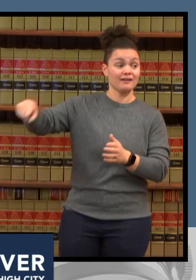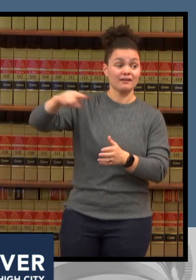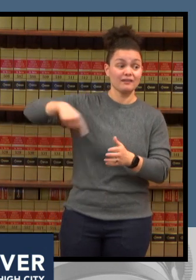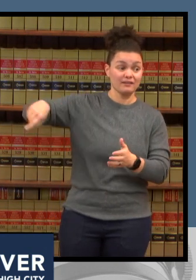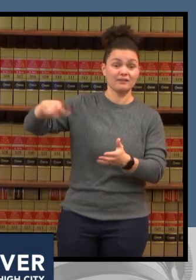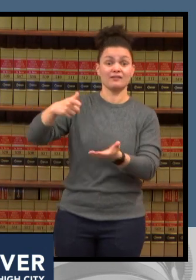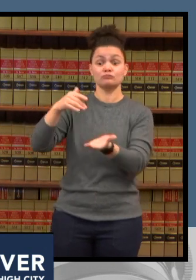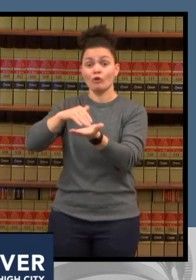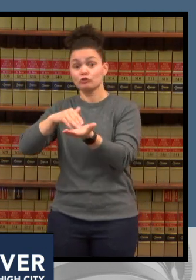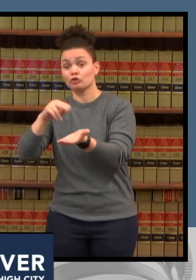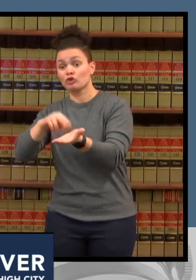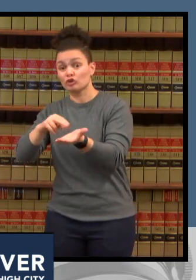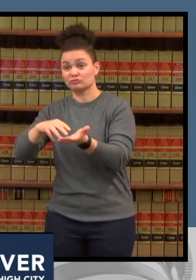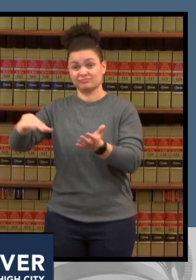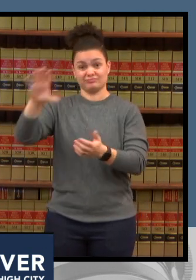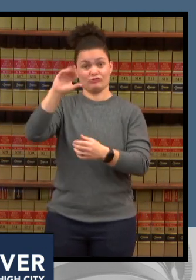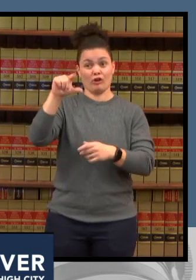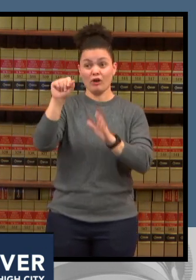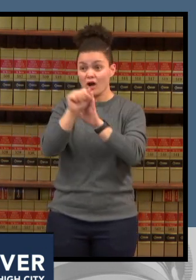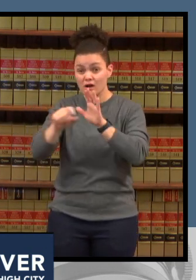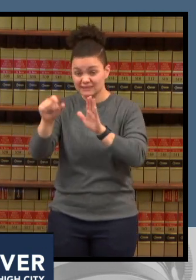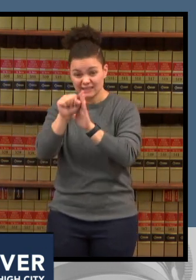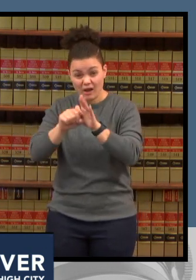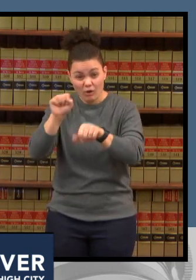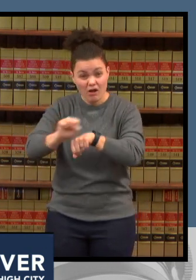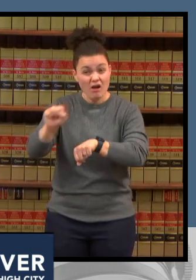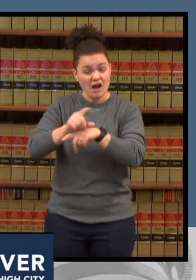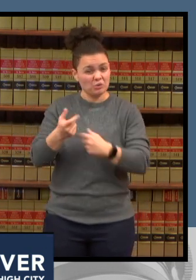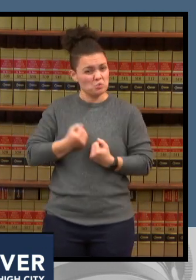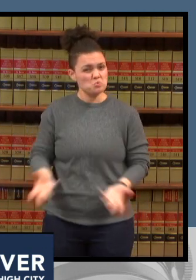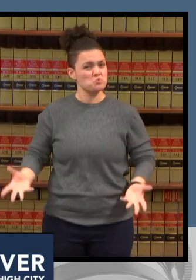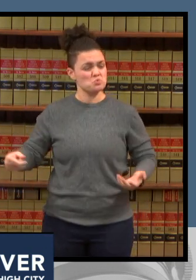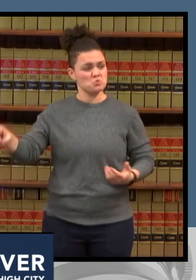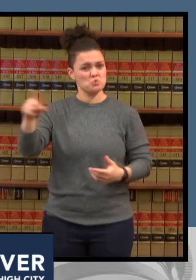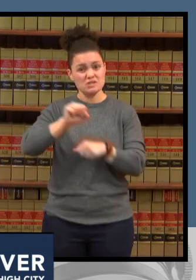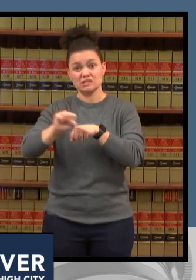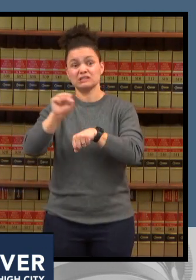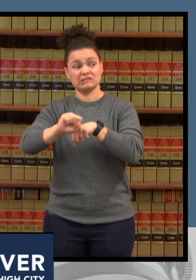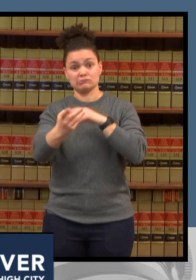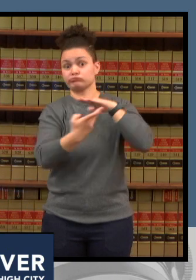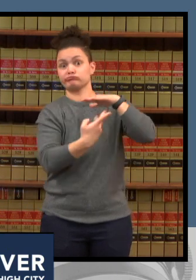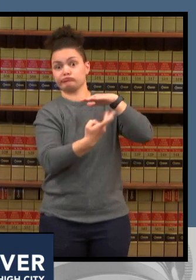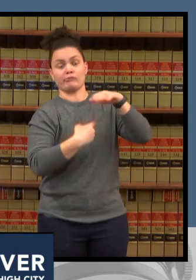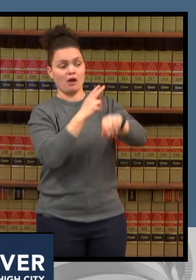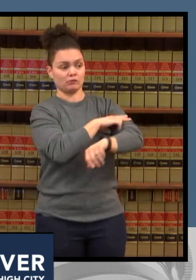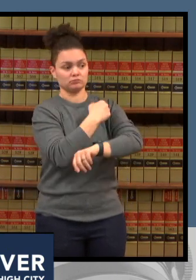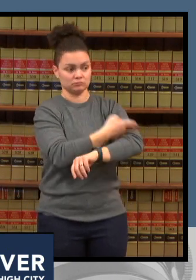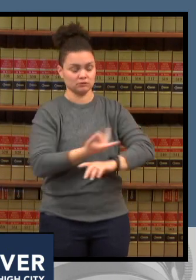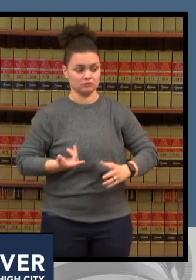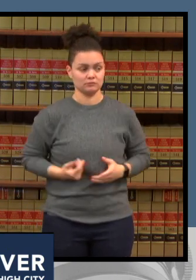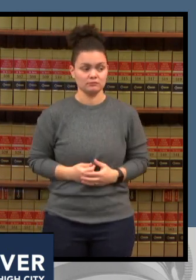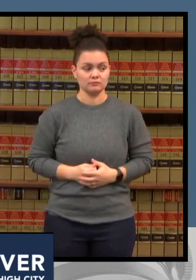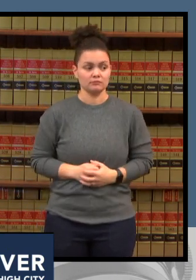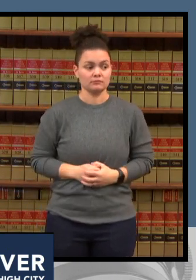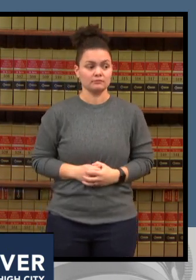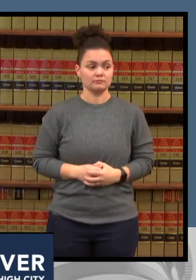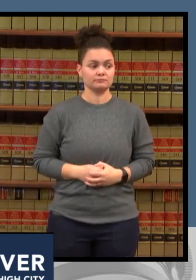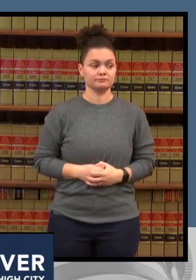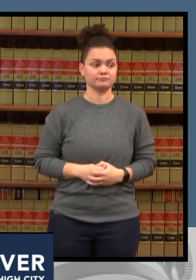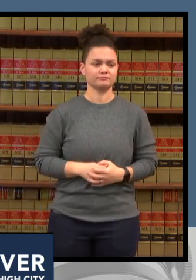exhausted um you know if you would ask any of them it's like get your vaccine get boosted wear a mask